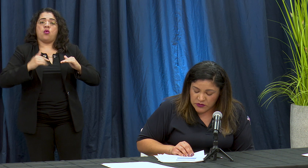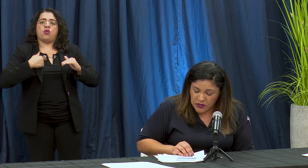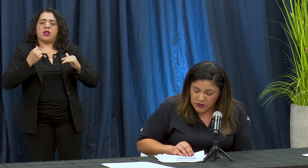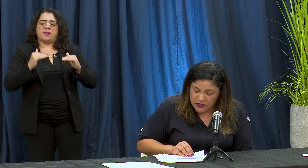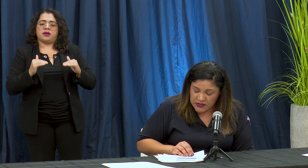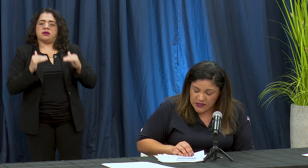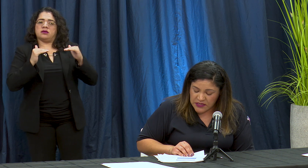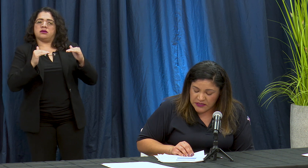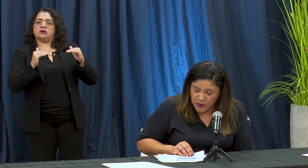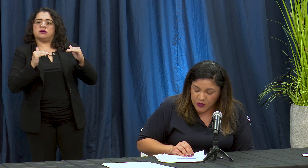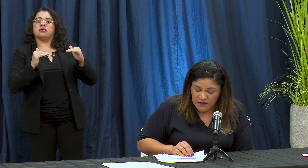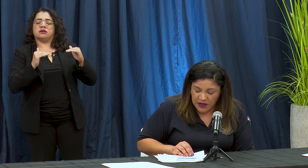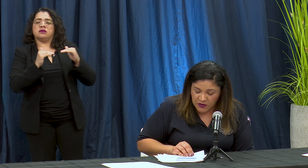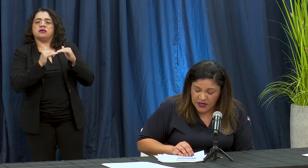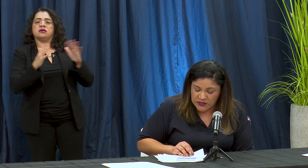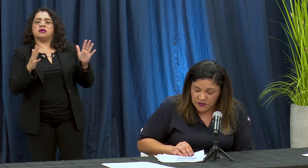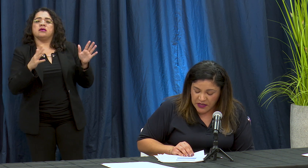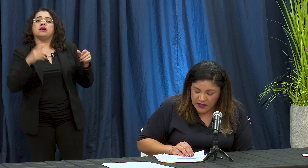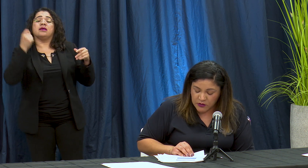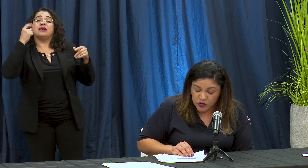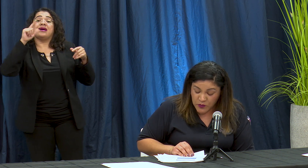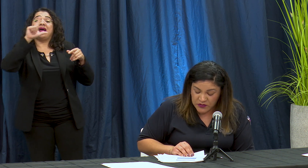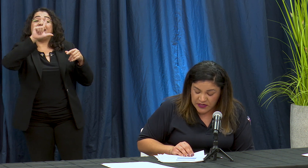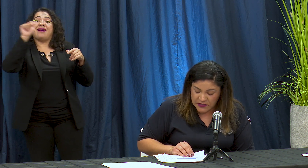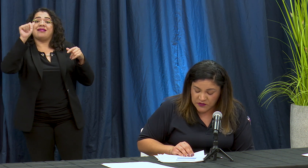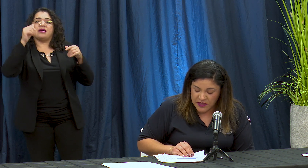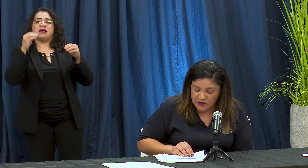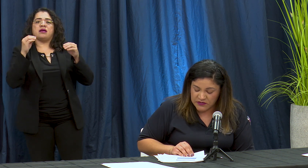nuestra tendencia por debajo de la ciudad los números de Mesilla da de los